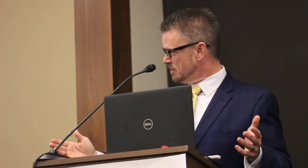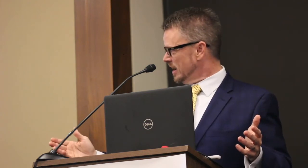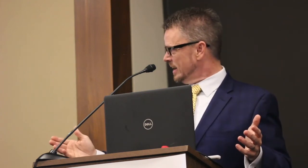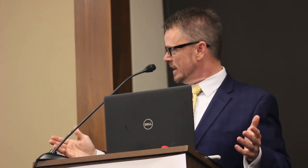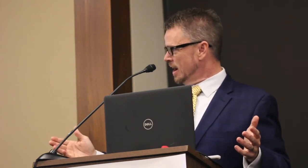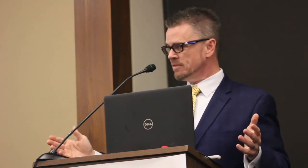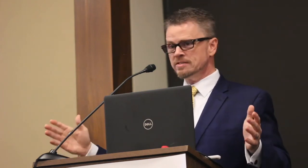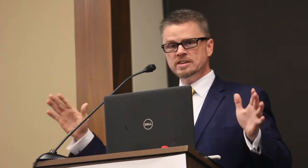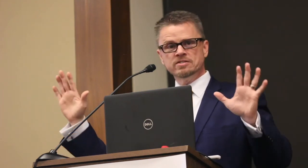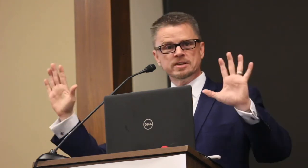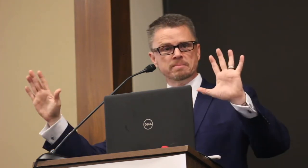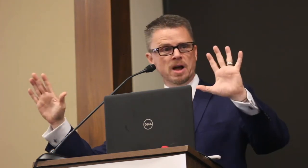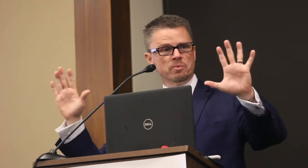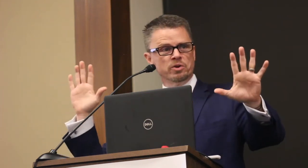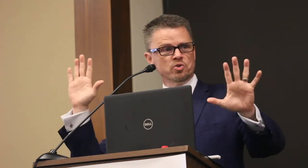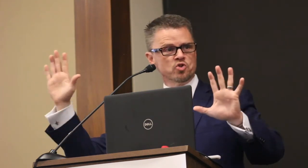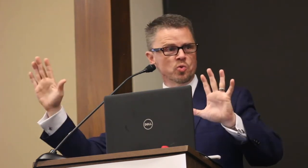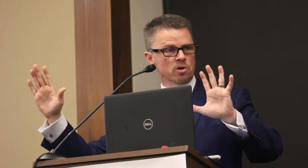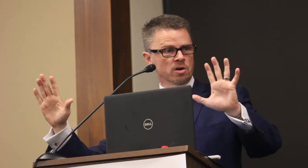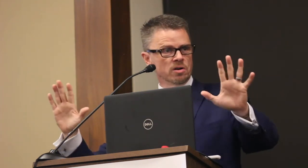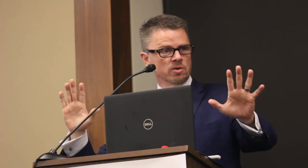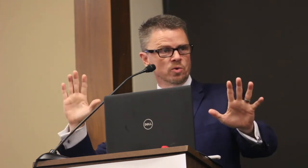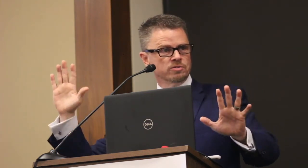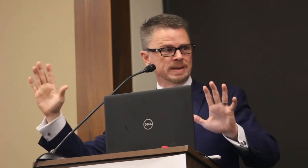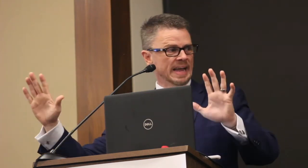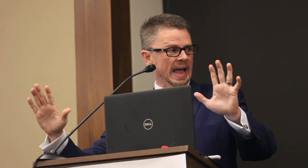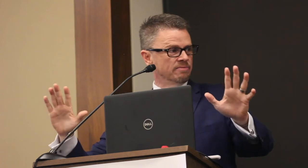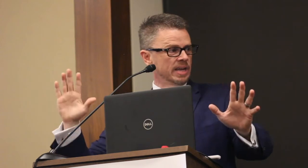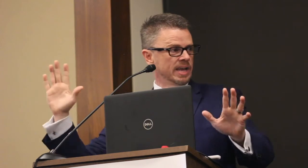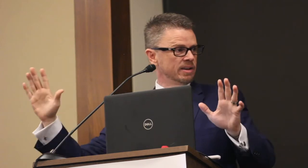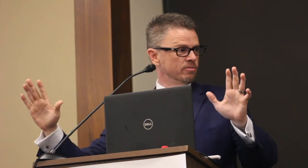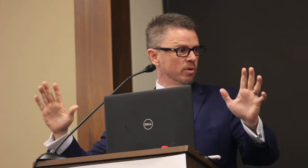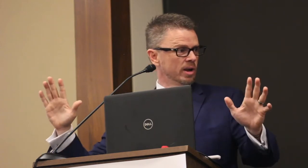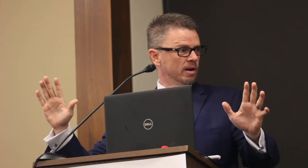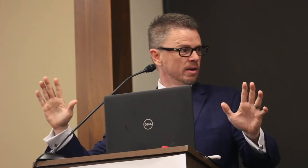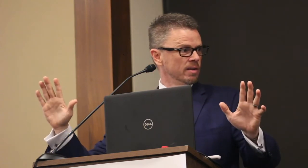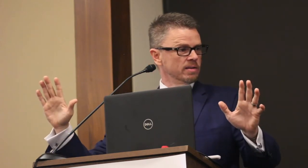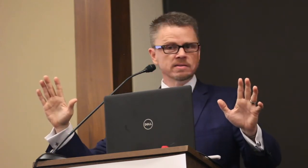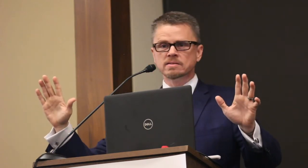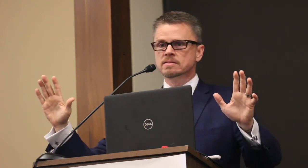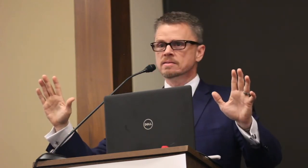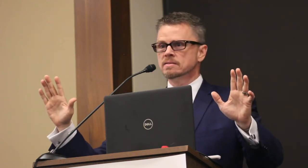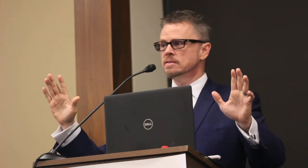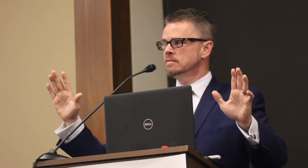Sometimes I get in conversations and I'm not real sure what's being advocated for here.